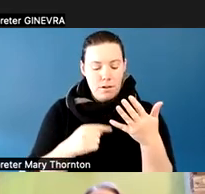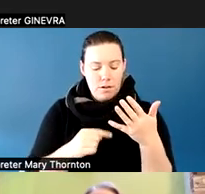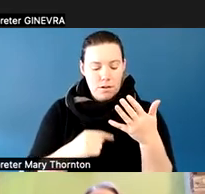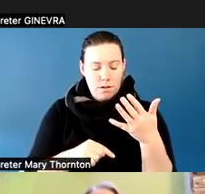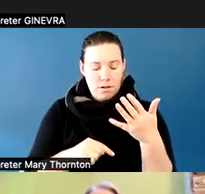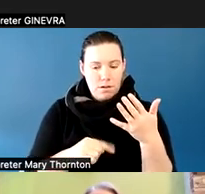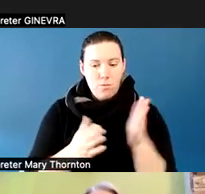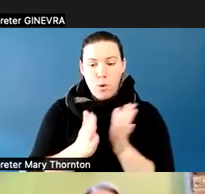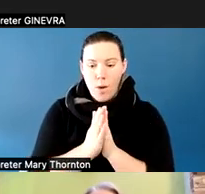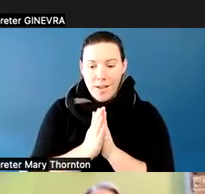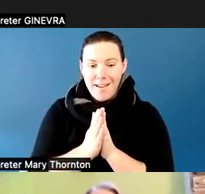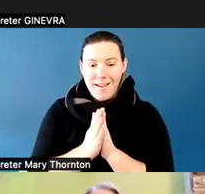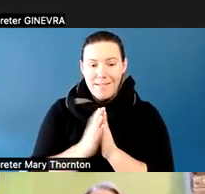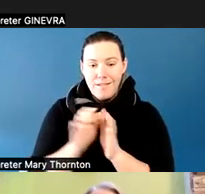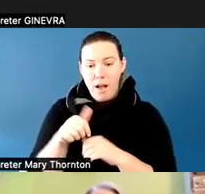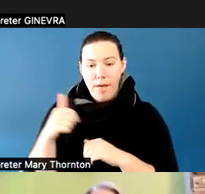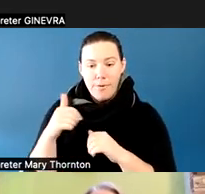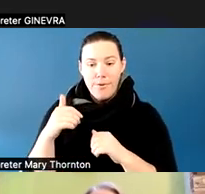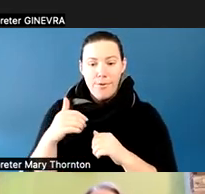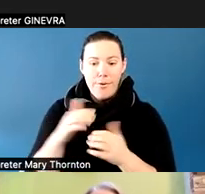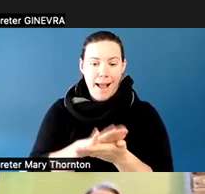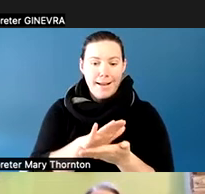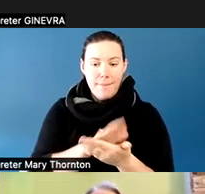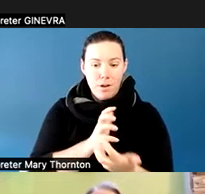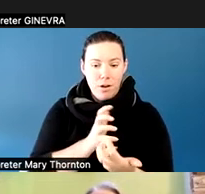beyond just modifications to the environment